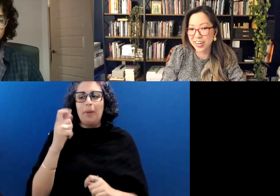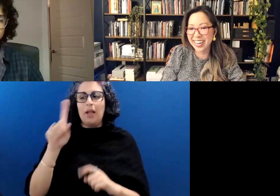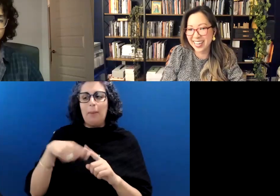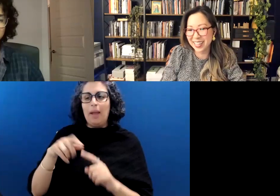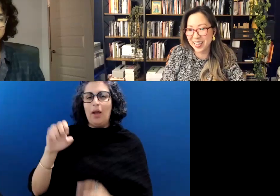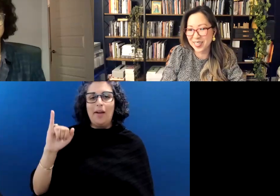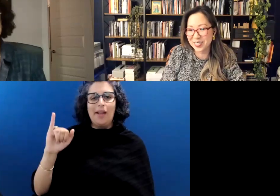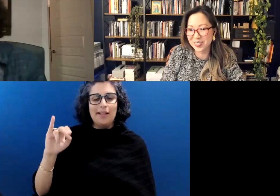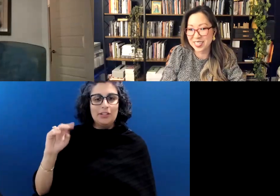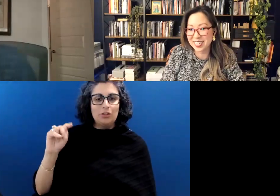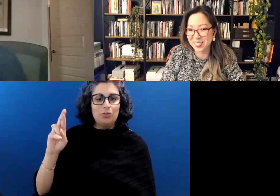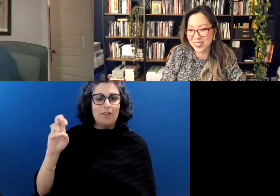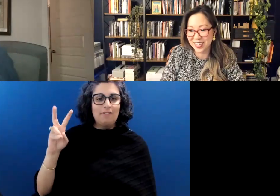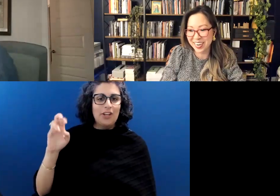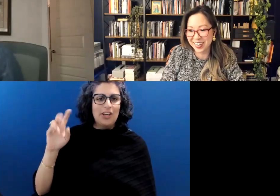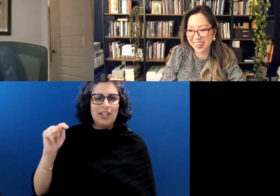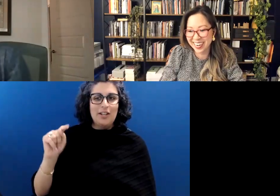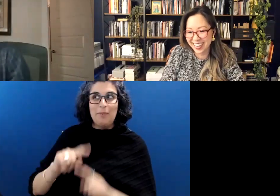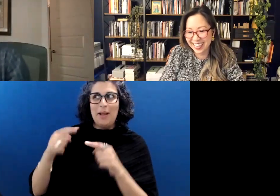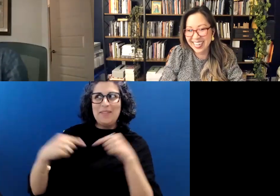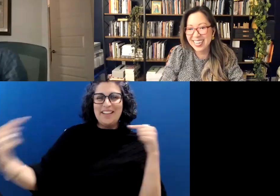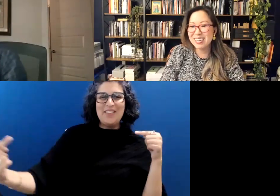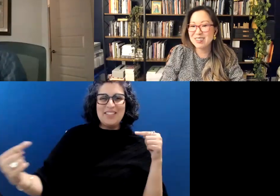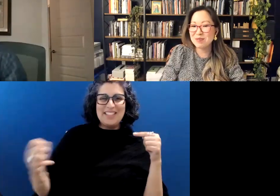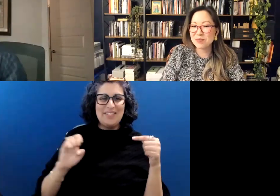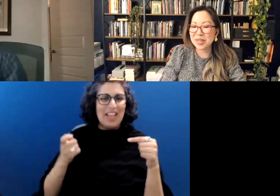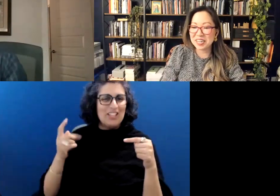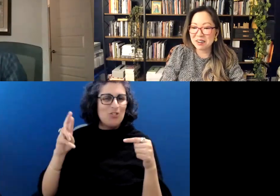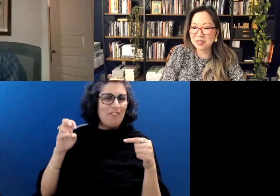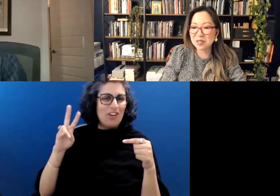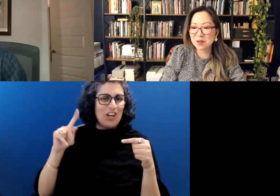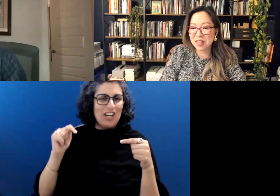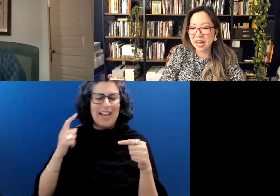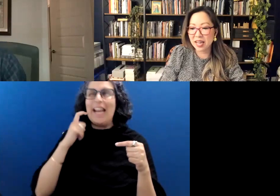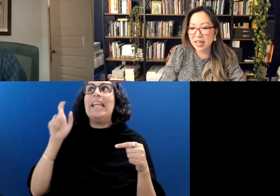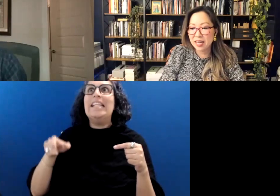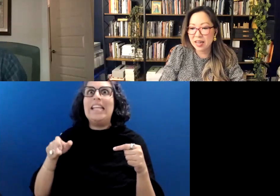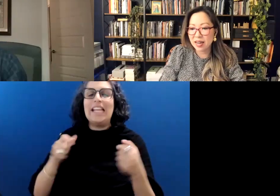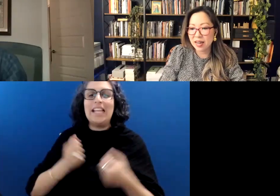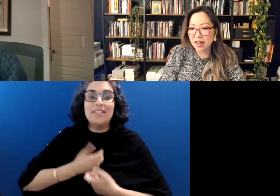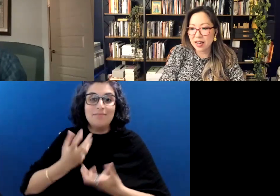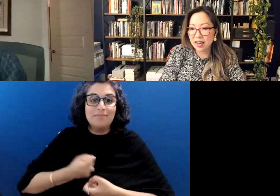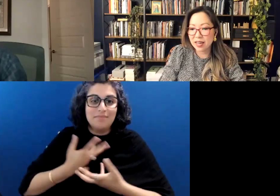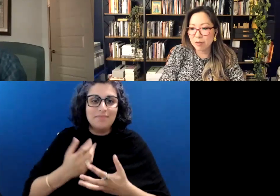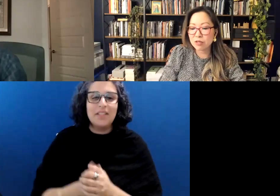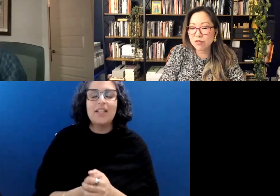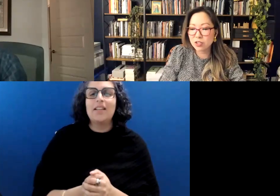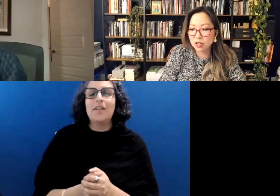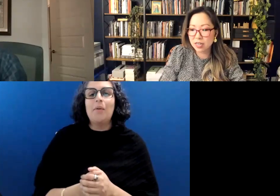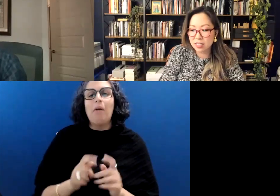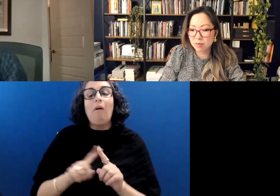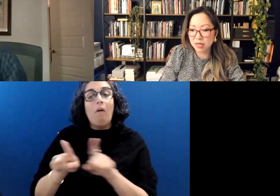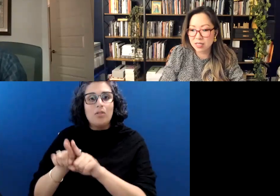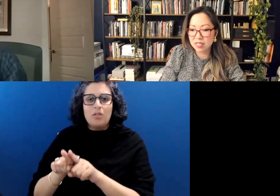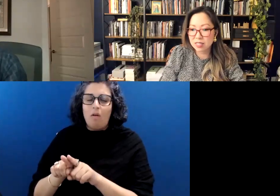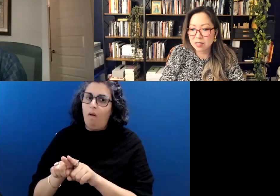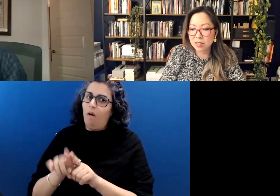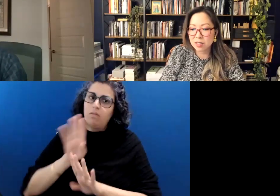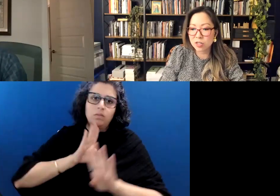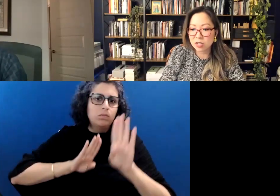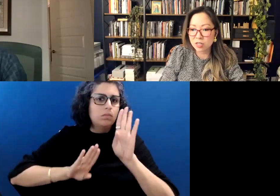I think I just needed to share, but also that it was frustrating to me to learn a little